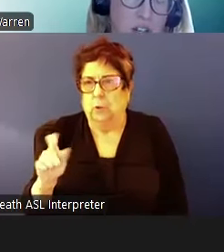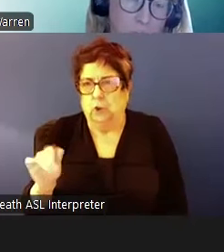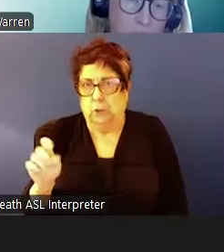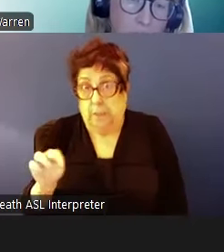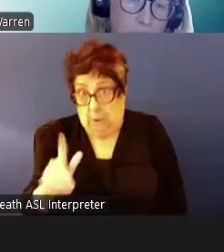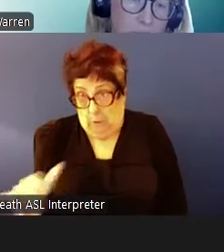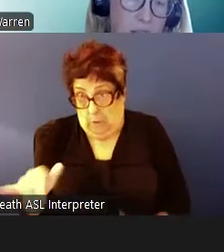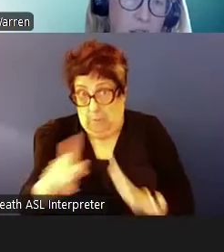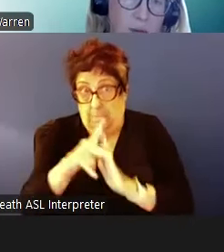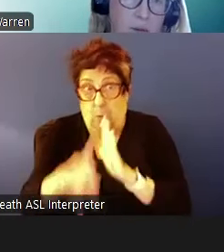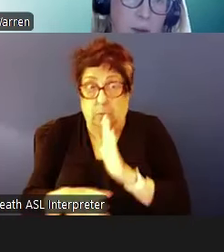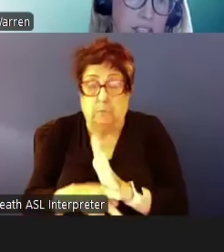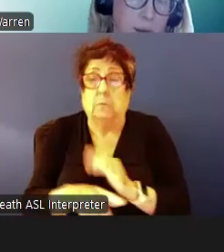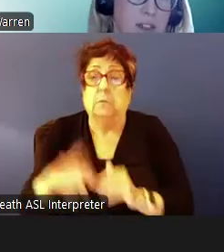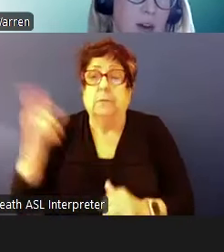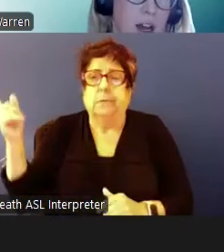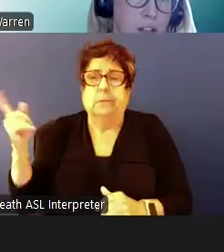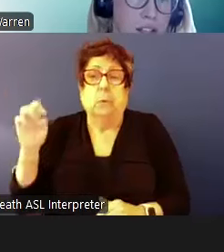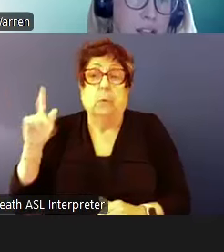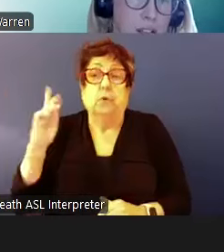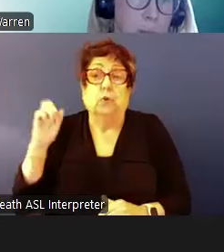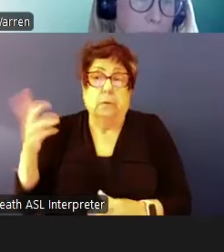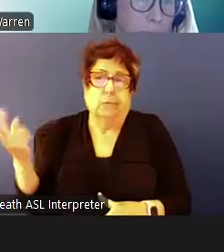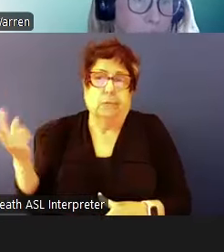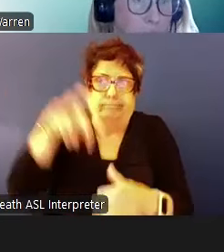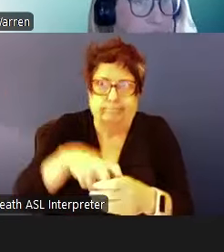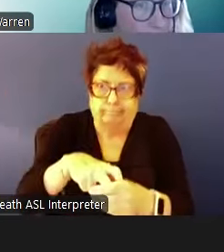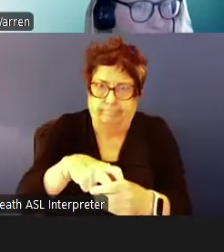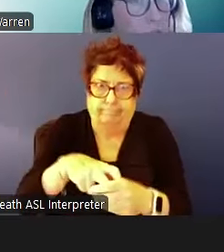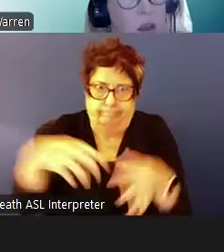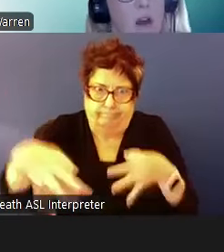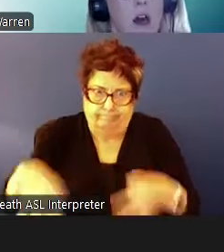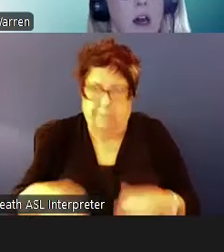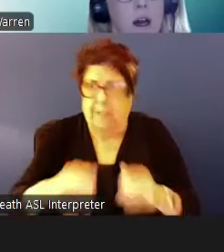jump in and provide some examples about how this might be beneficial to you all.